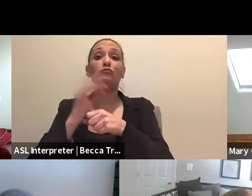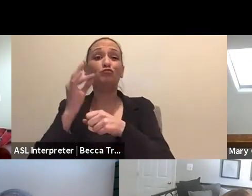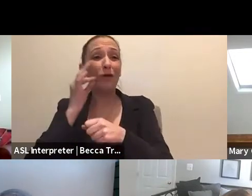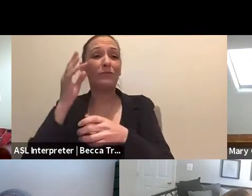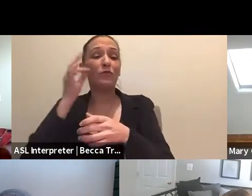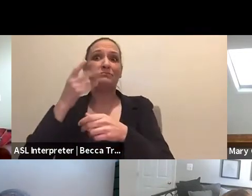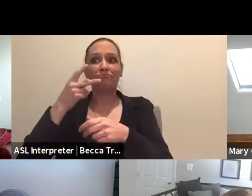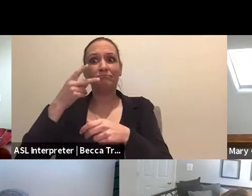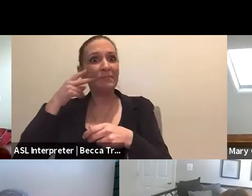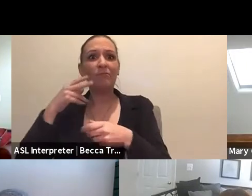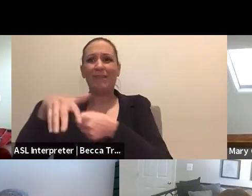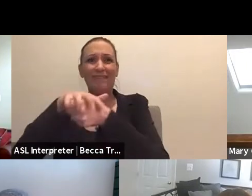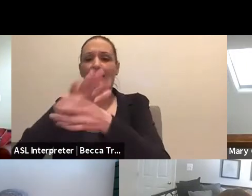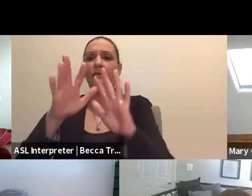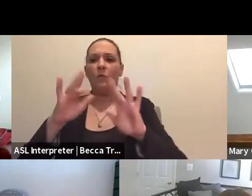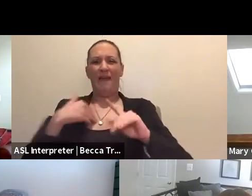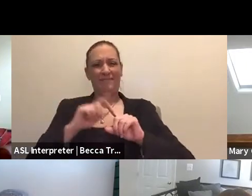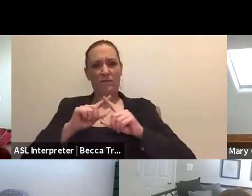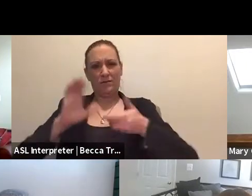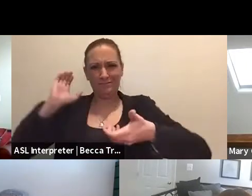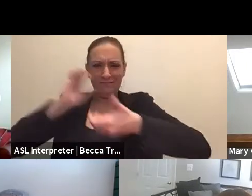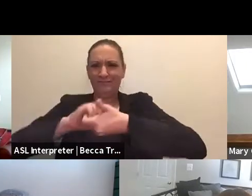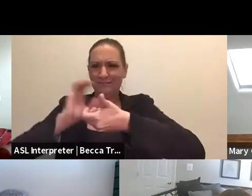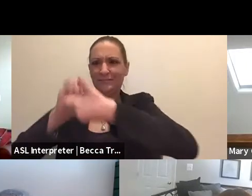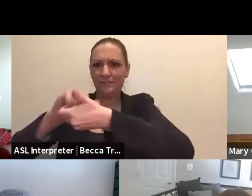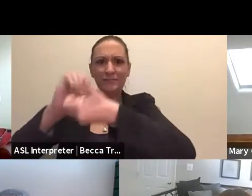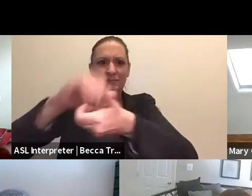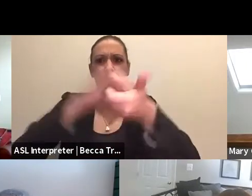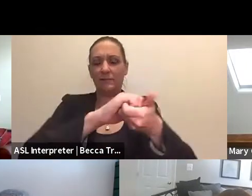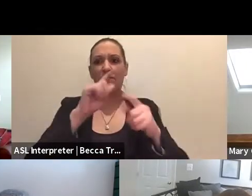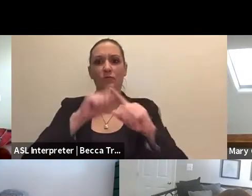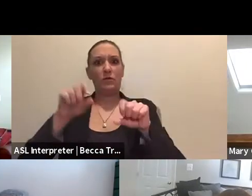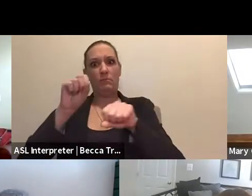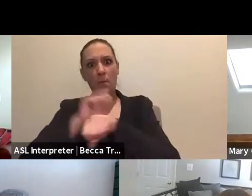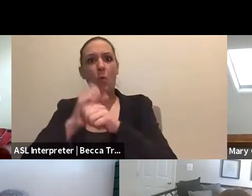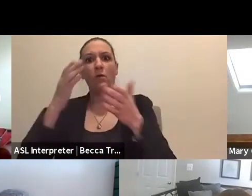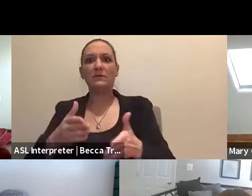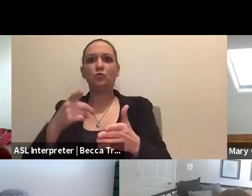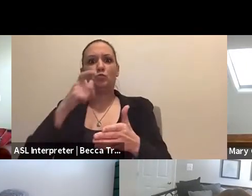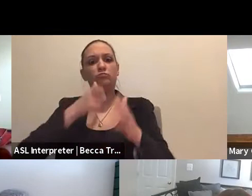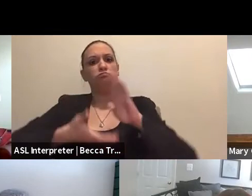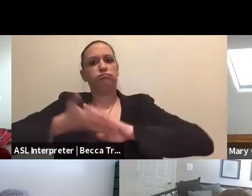we have government operational volunteers and employees who maintain the relationships